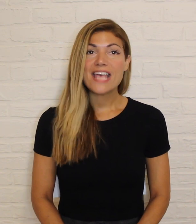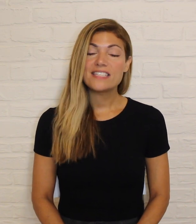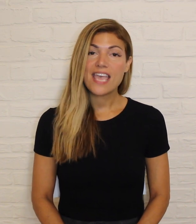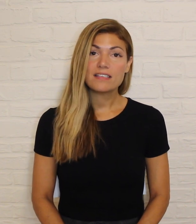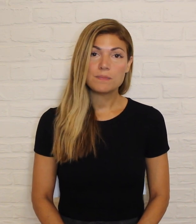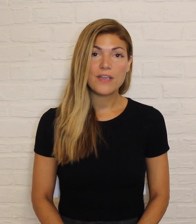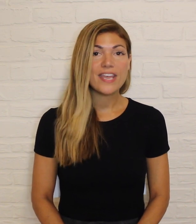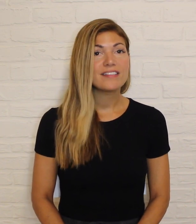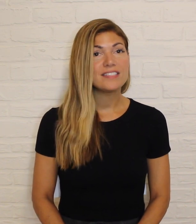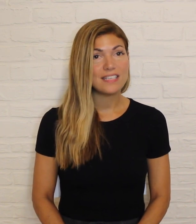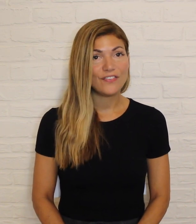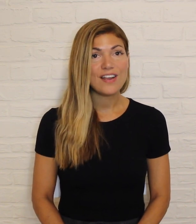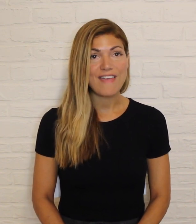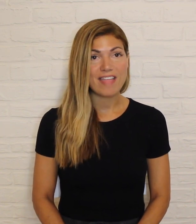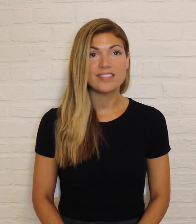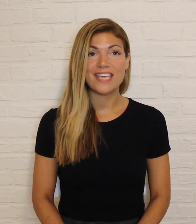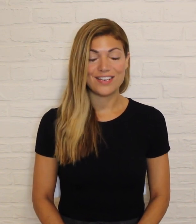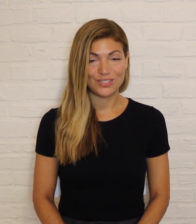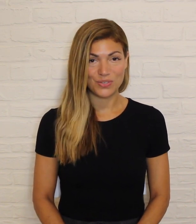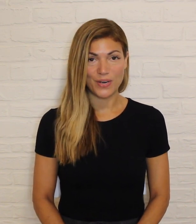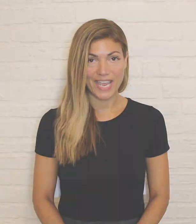as they experience different events in a story.